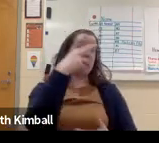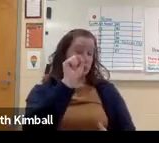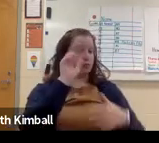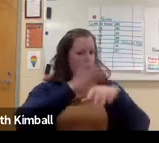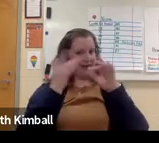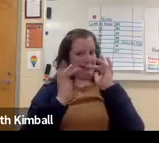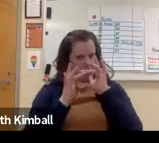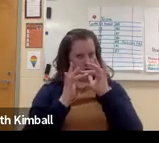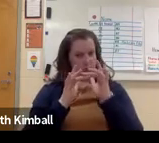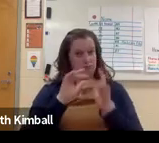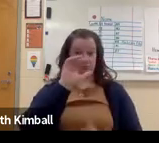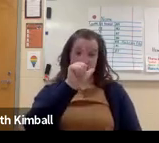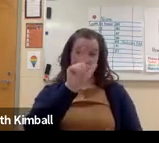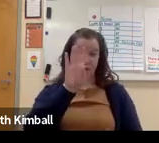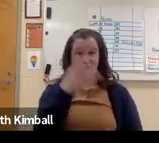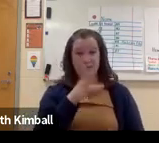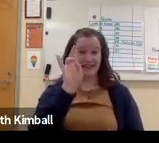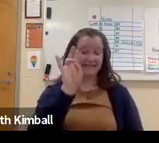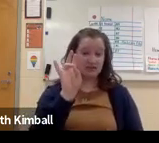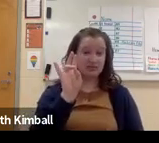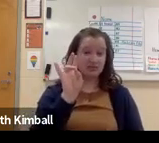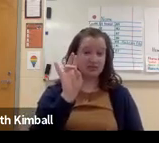Our kids now in middle school and high school,